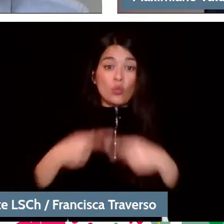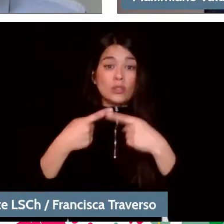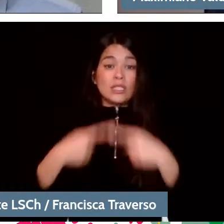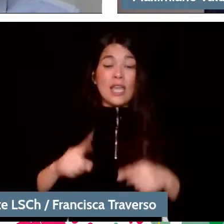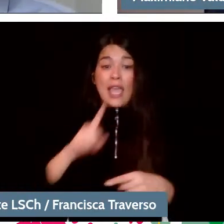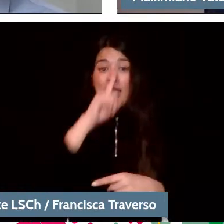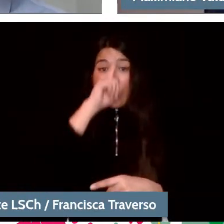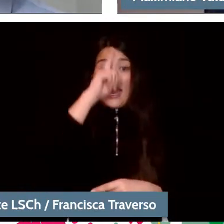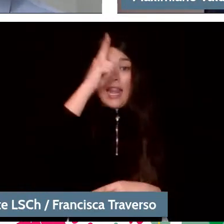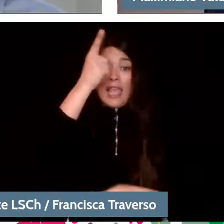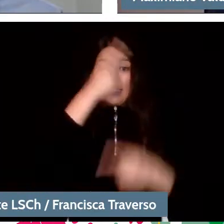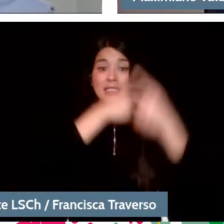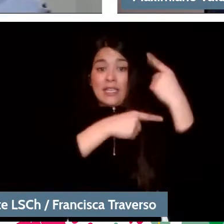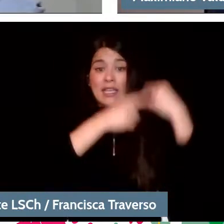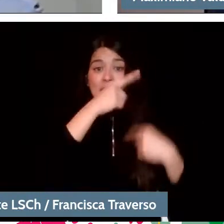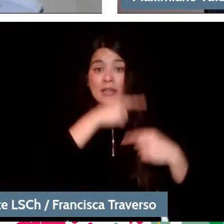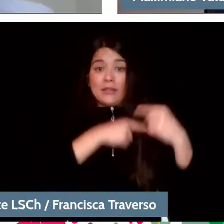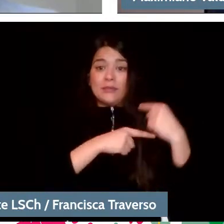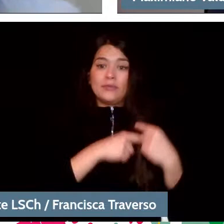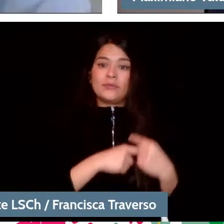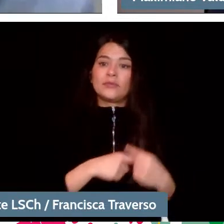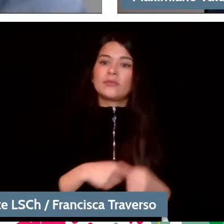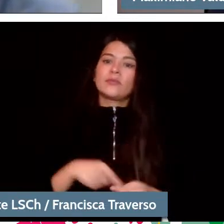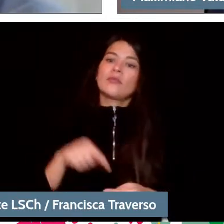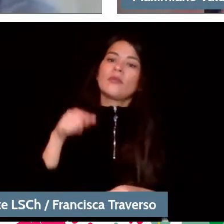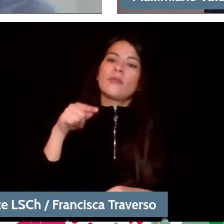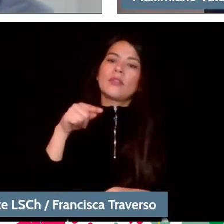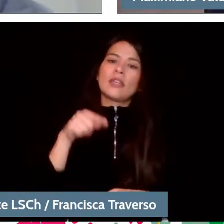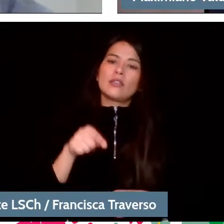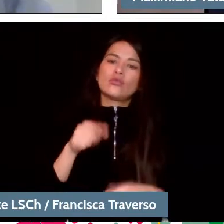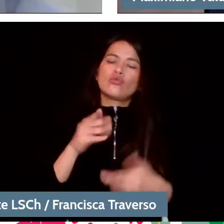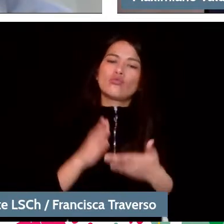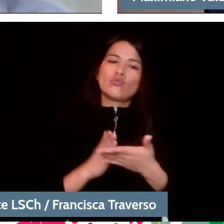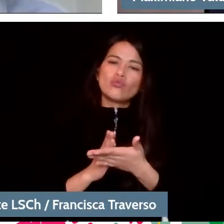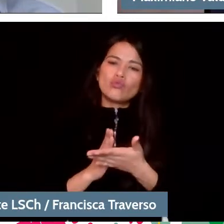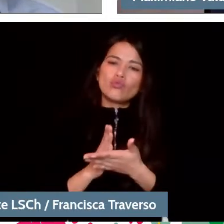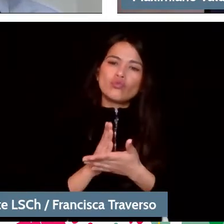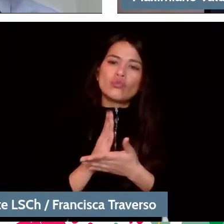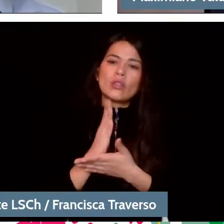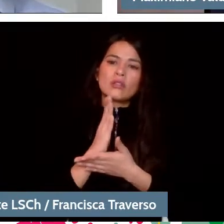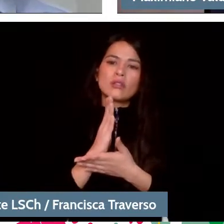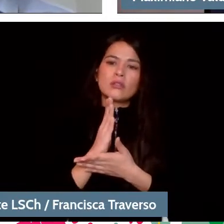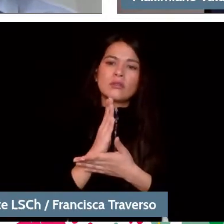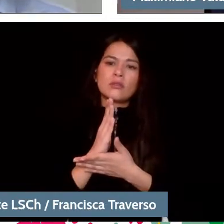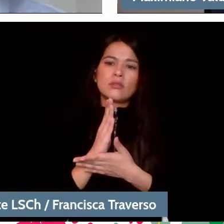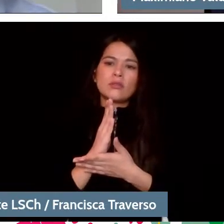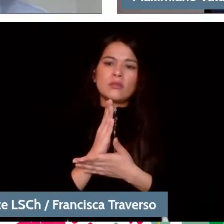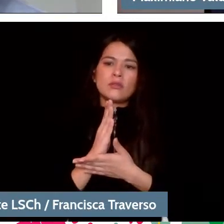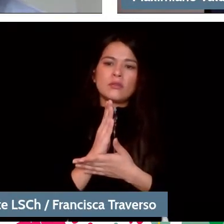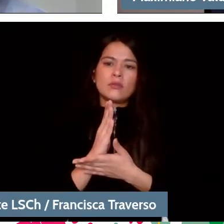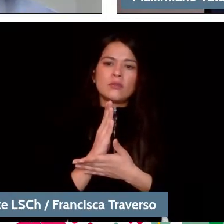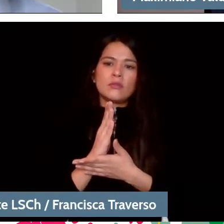That is a phenomenon that is born... When I say it is Christian music, I don't mean that it is music that has faith,